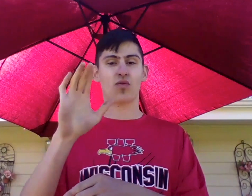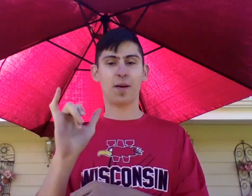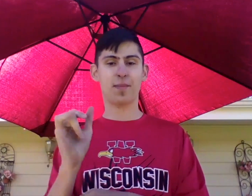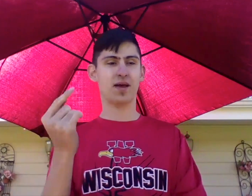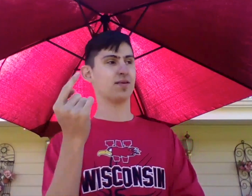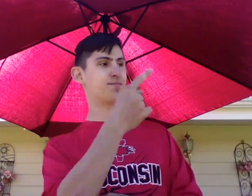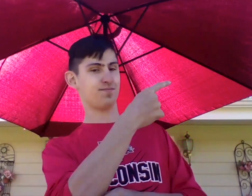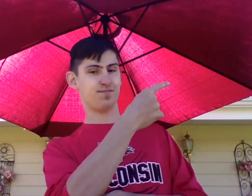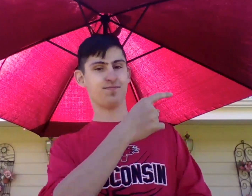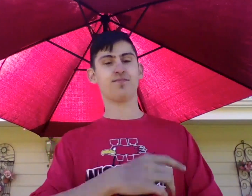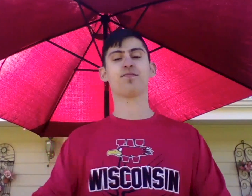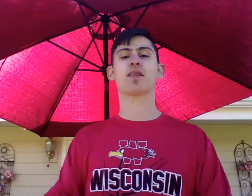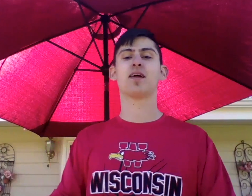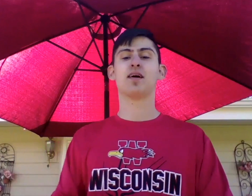That's in Green Bay, Wisconsin.